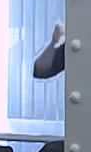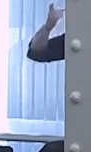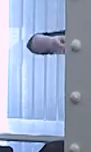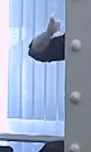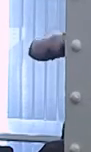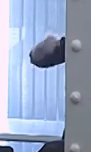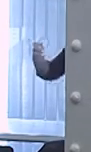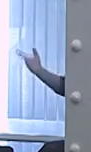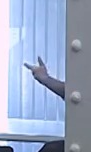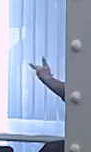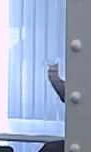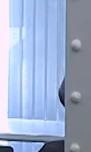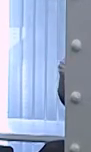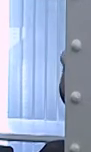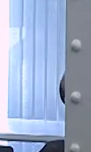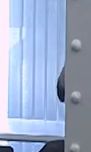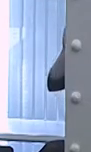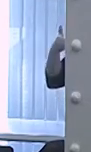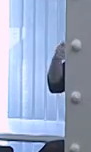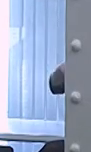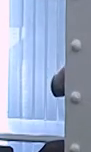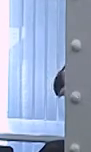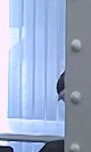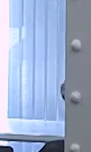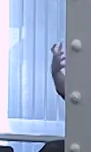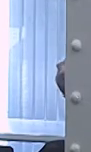center what they want and what they need.